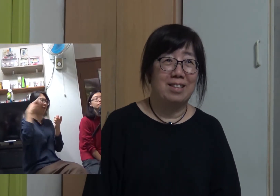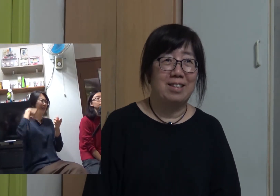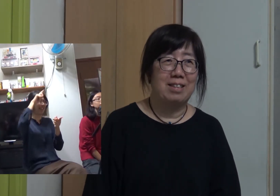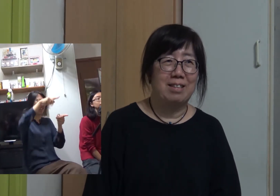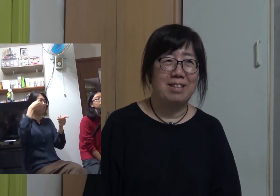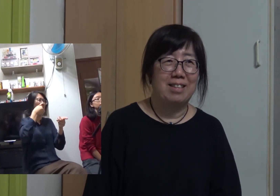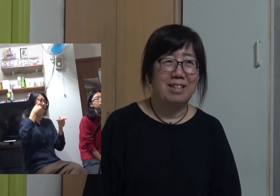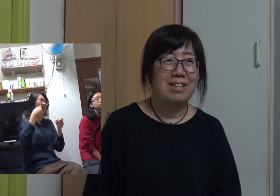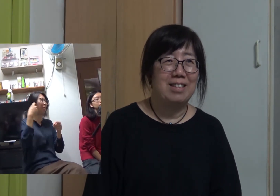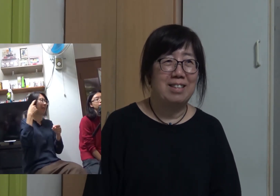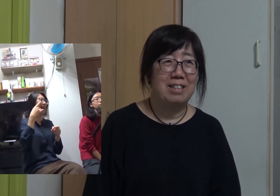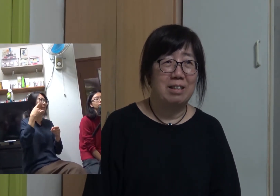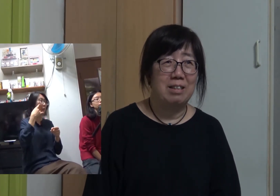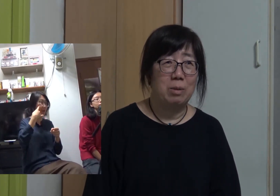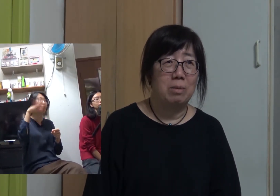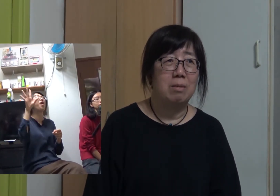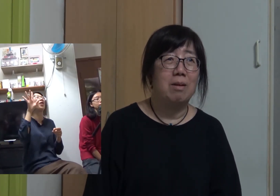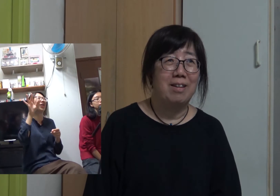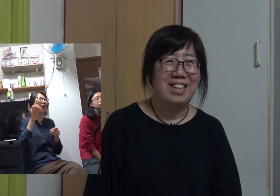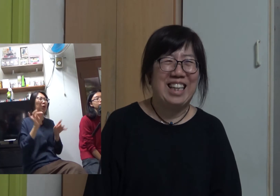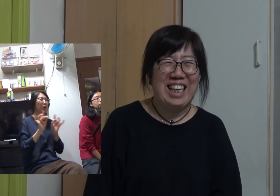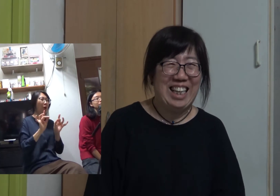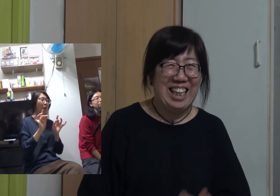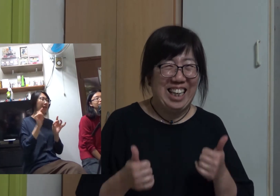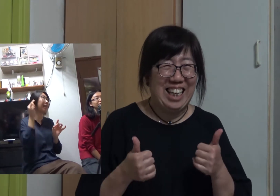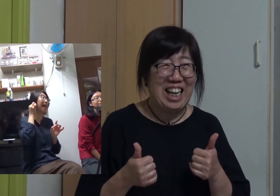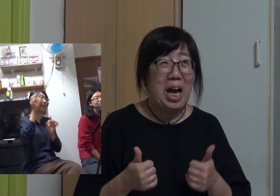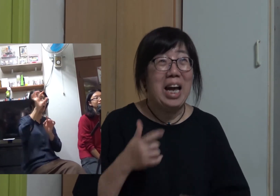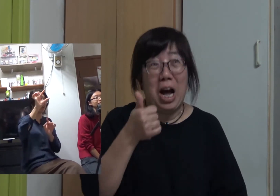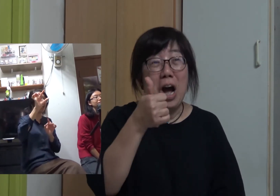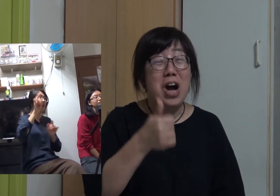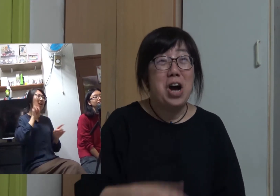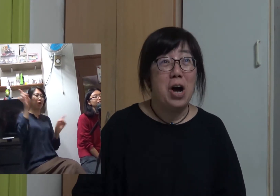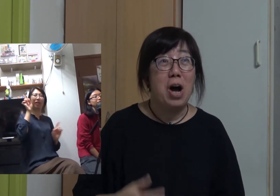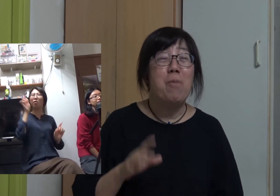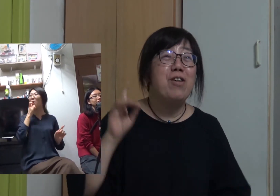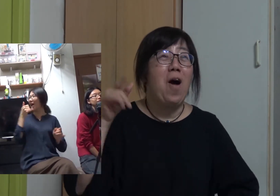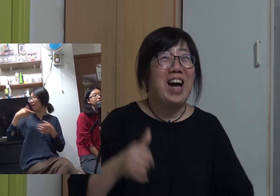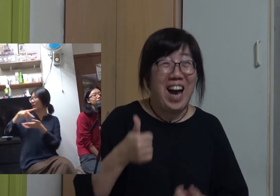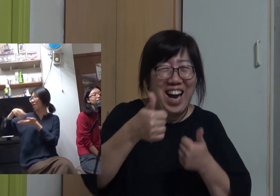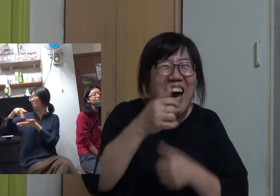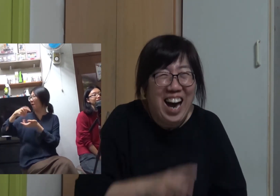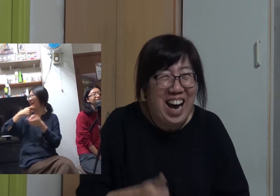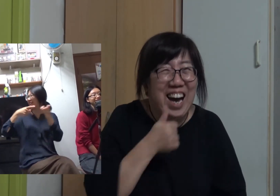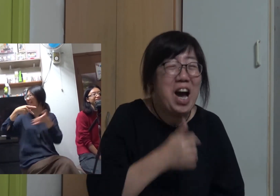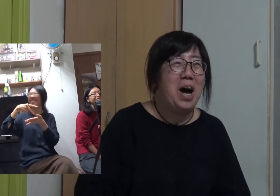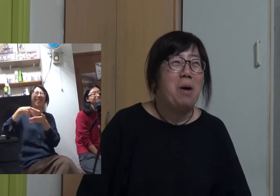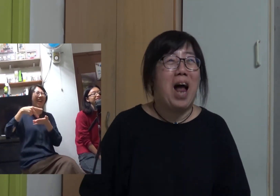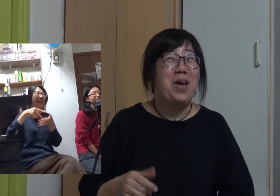I remember you listened to Anita Mui and Leslie Cheung when you were young… You still have a bit of hearing Yuet Sheung: Yes Hoi Yan: And you like dancing Yuet Sheung: Yes, Anita Mui